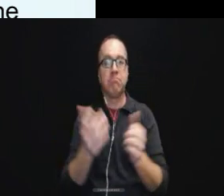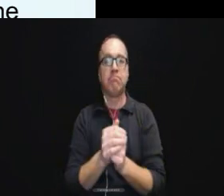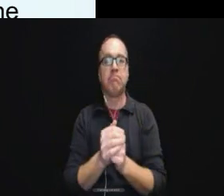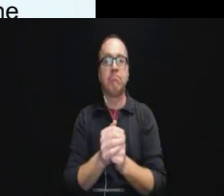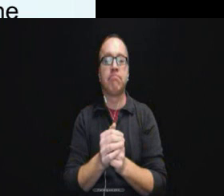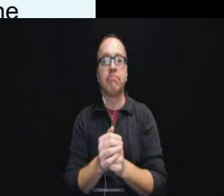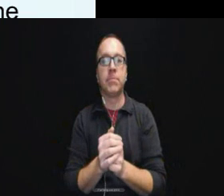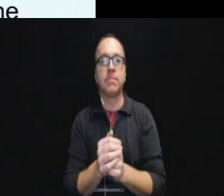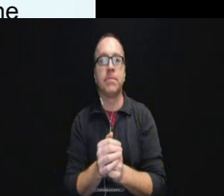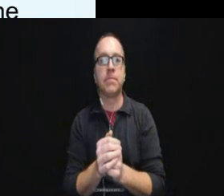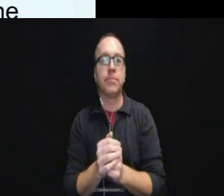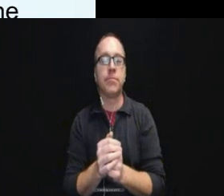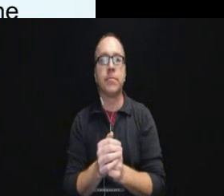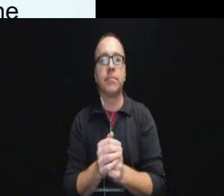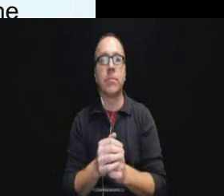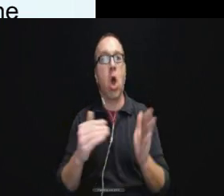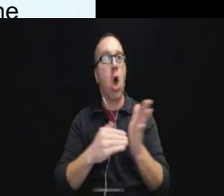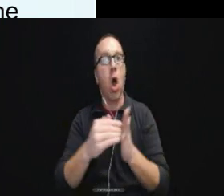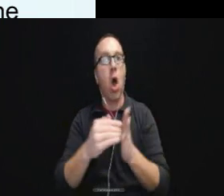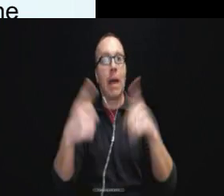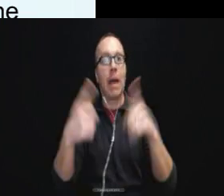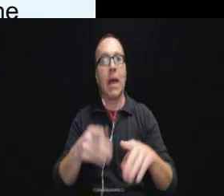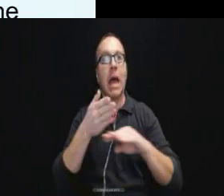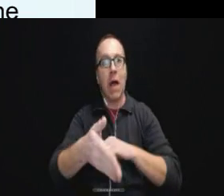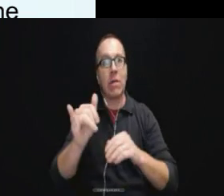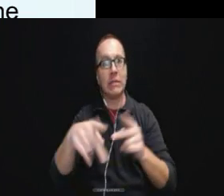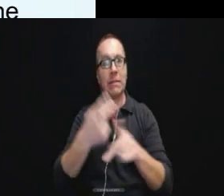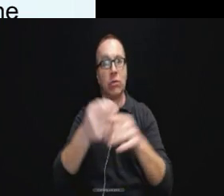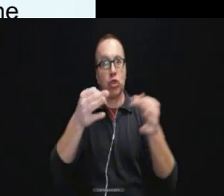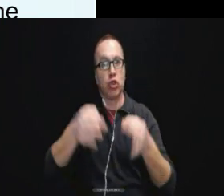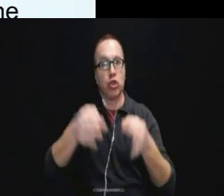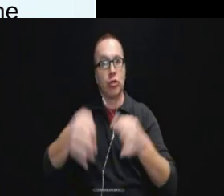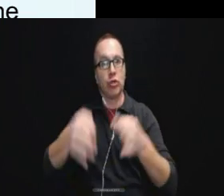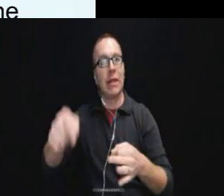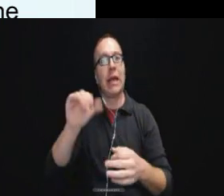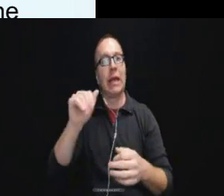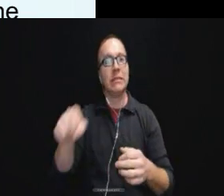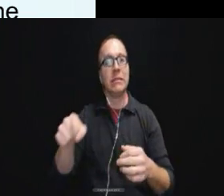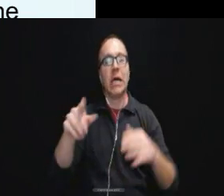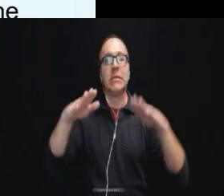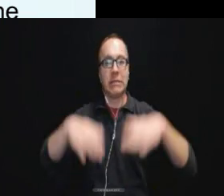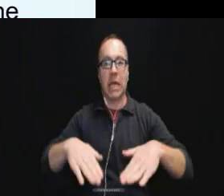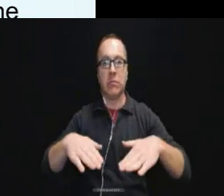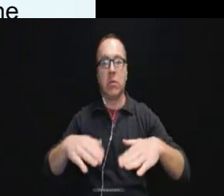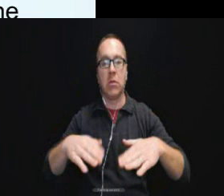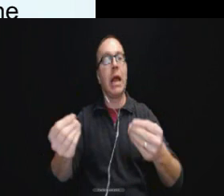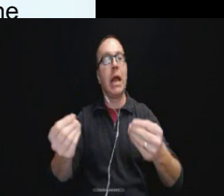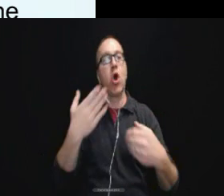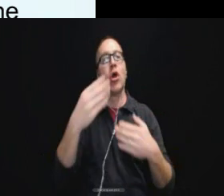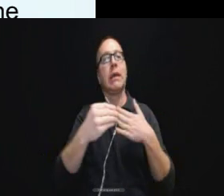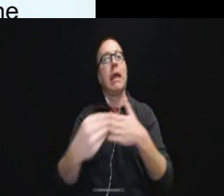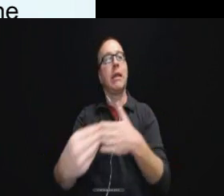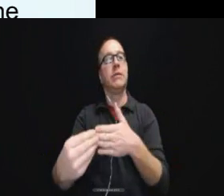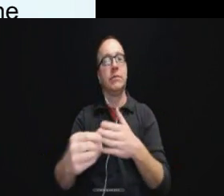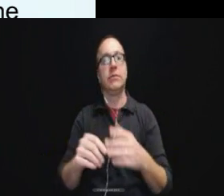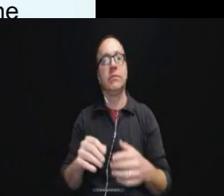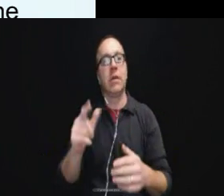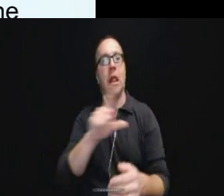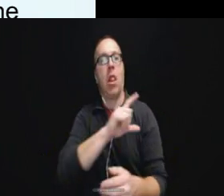As often happens after these types of decisions this case settled. But it gives us some good guidance for law enforcement moving forward.